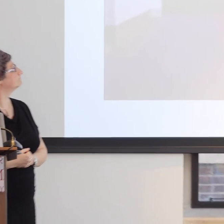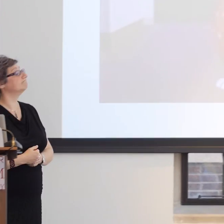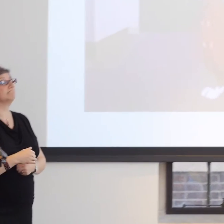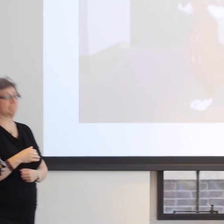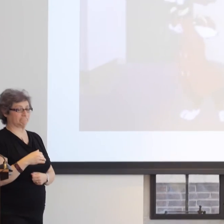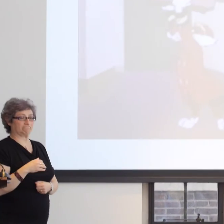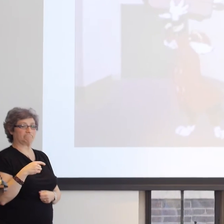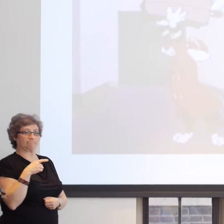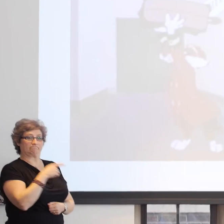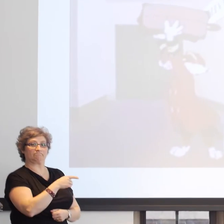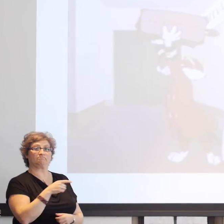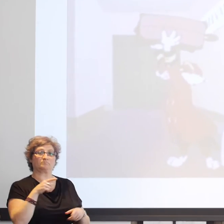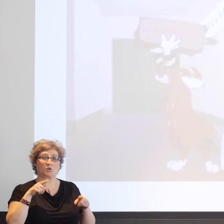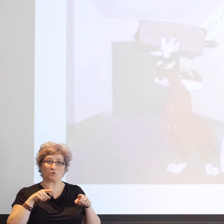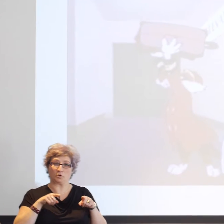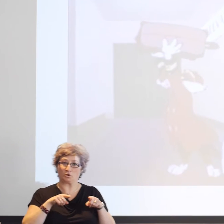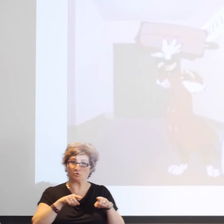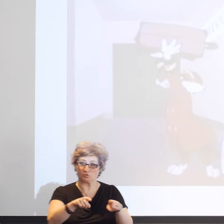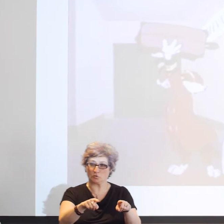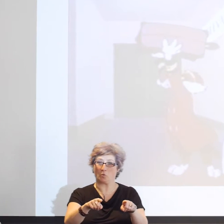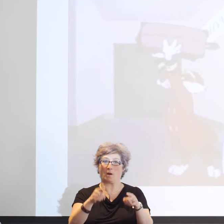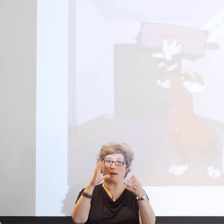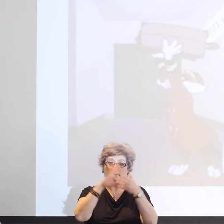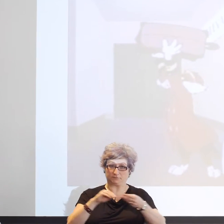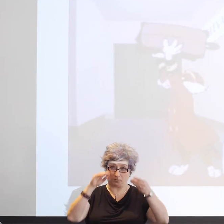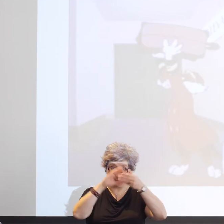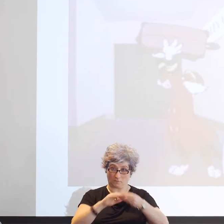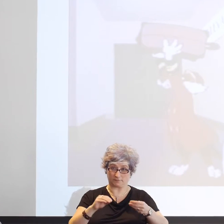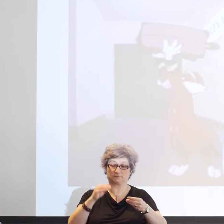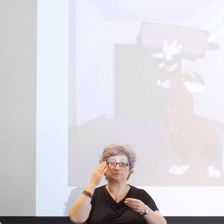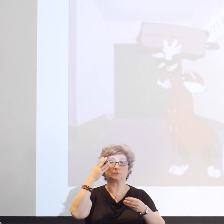was a very gregarious young man, he was 18 years old.